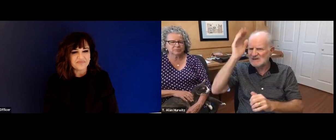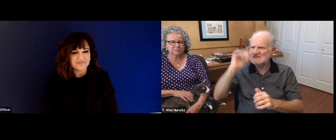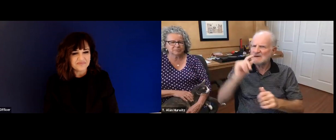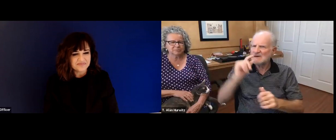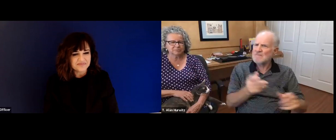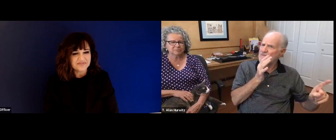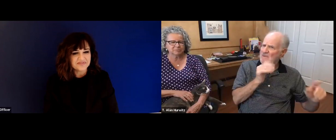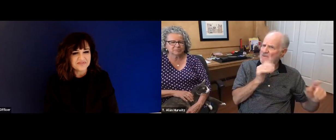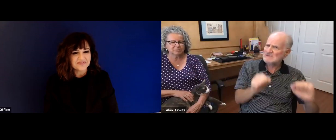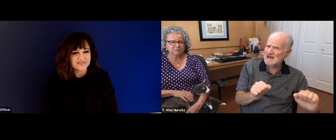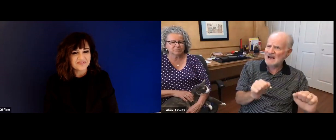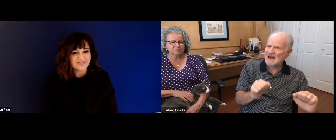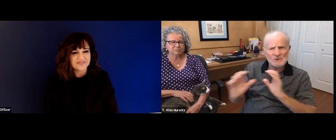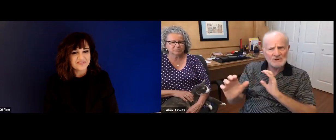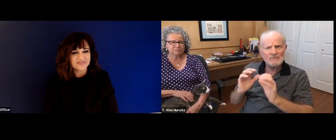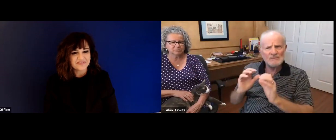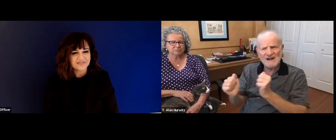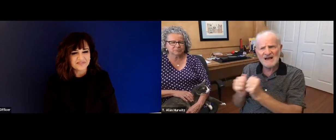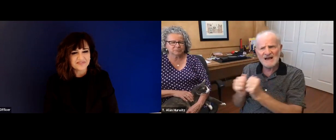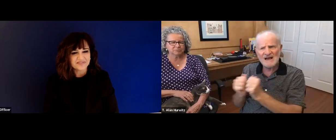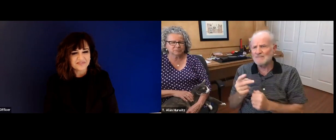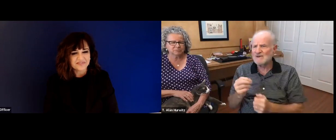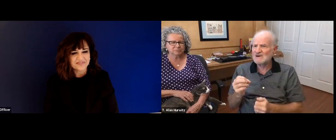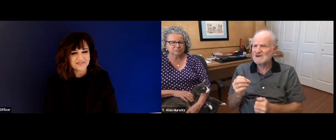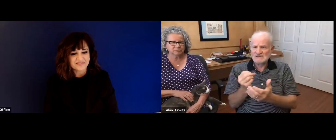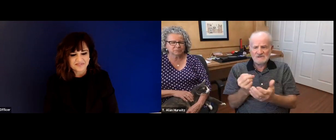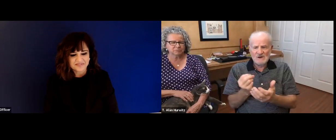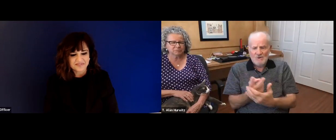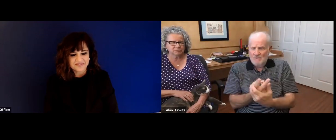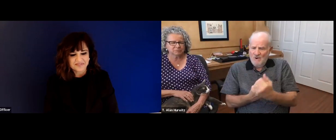community, including his own parents with whom he had limited